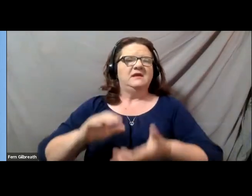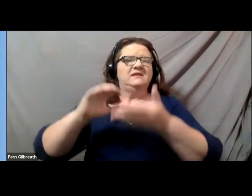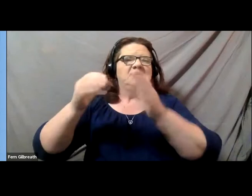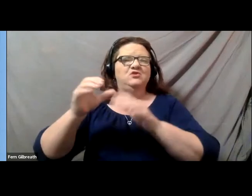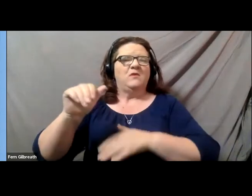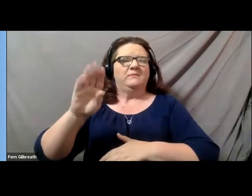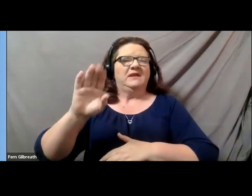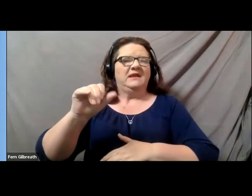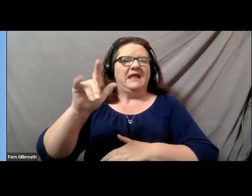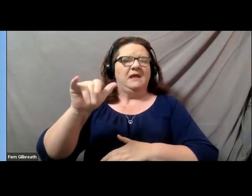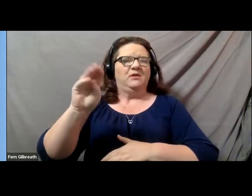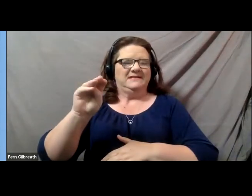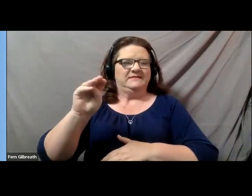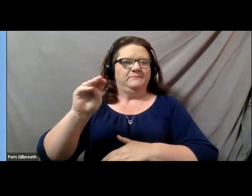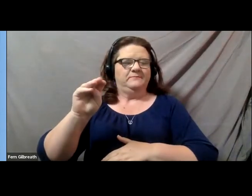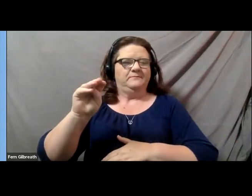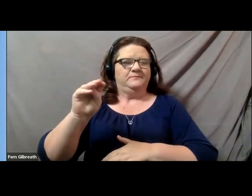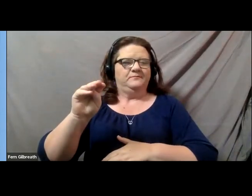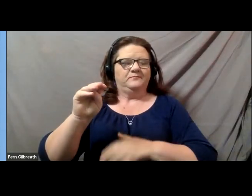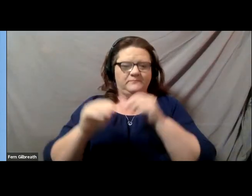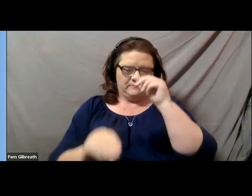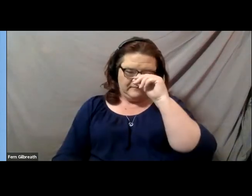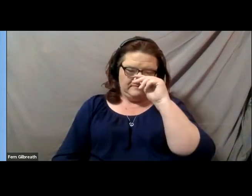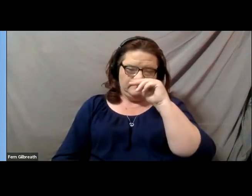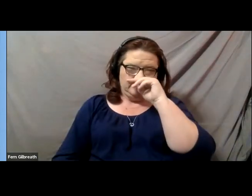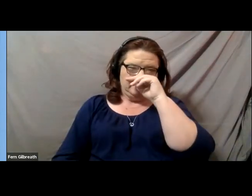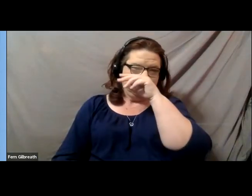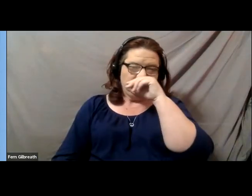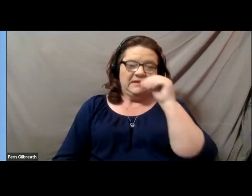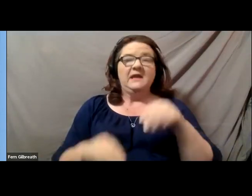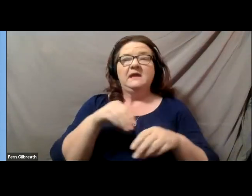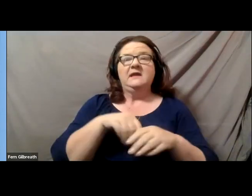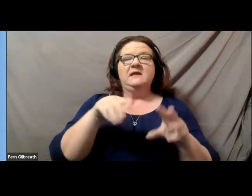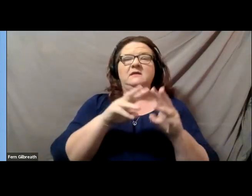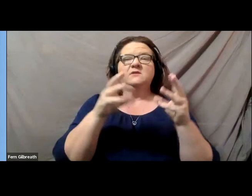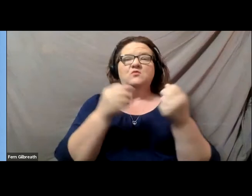when posting about this virtual event. Within the webinar, we have enabled chat